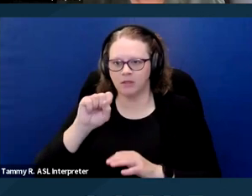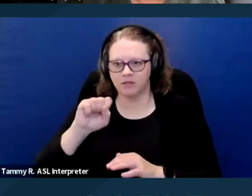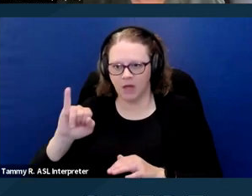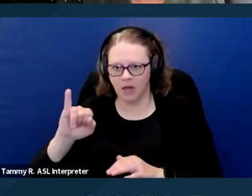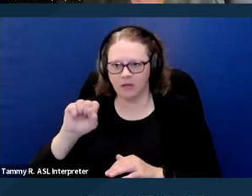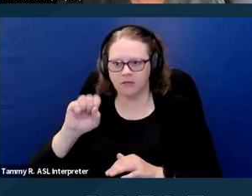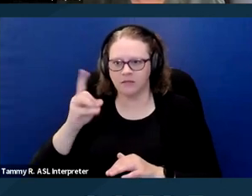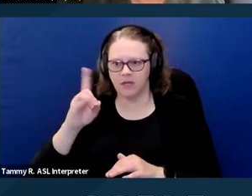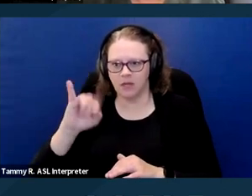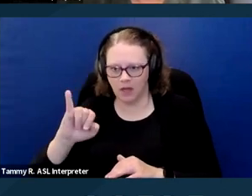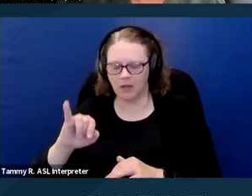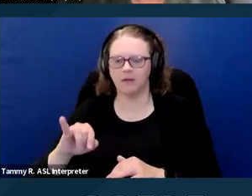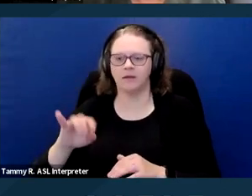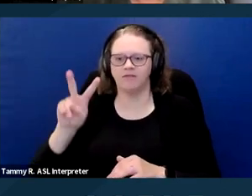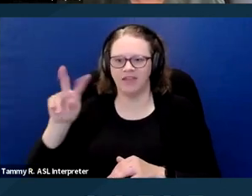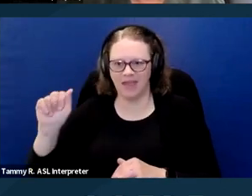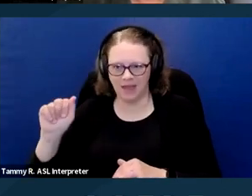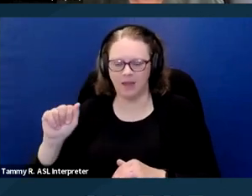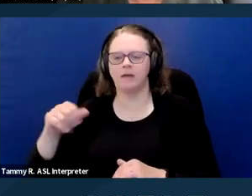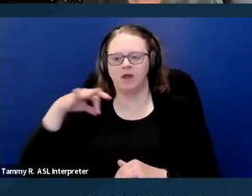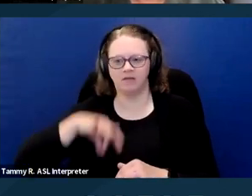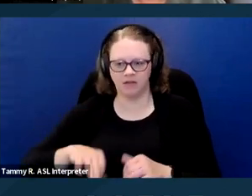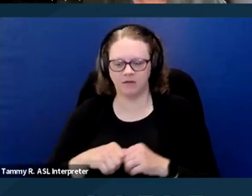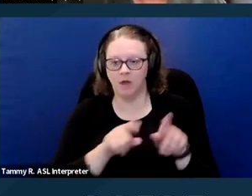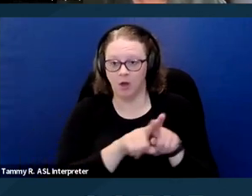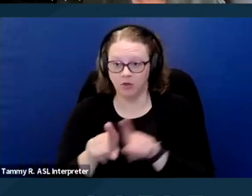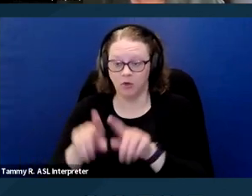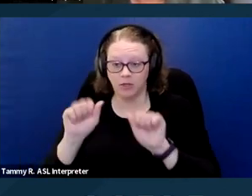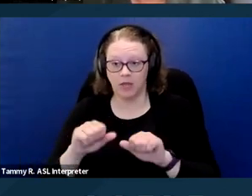You can also use documentation from a reliable third party